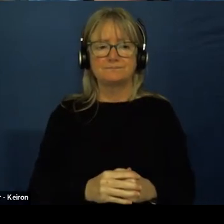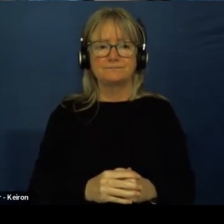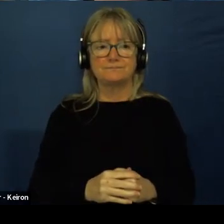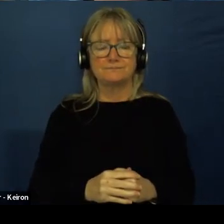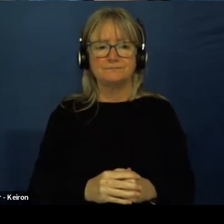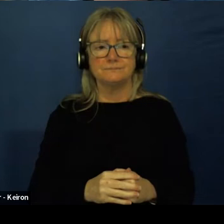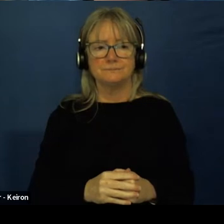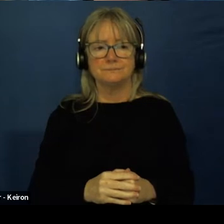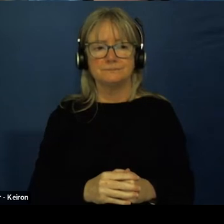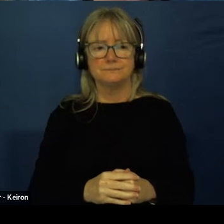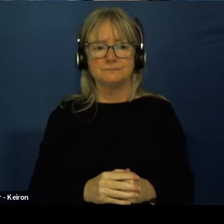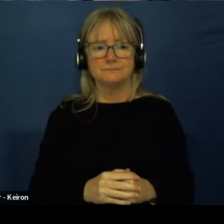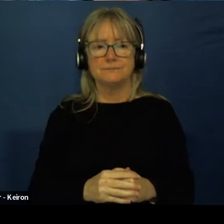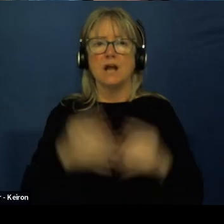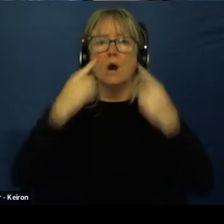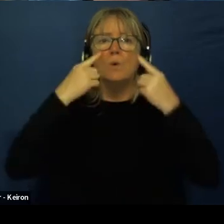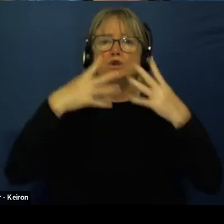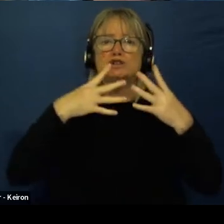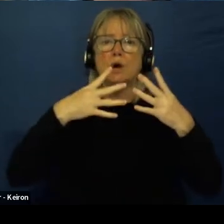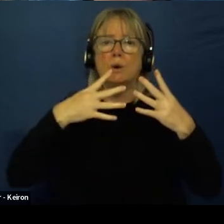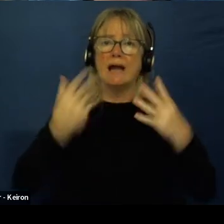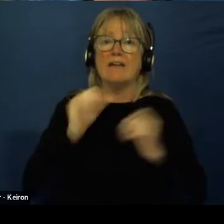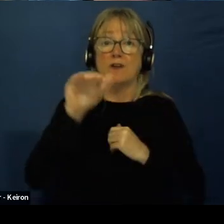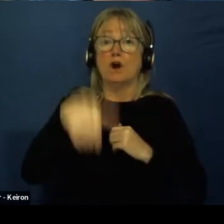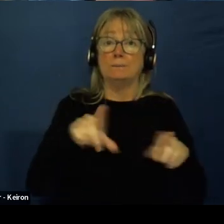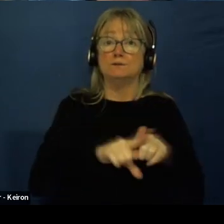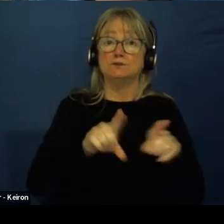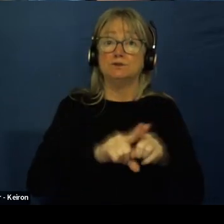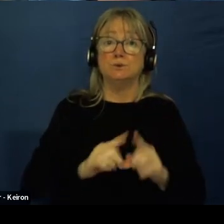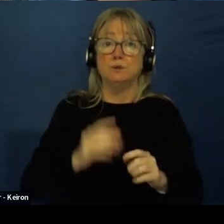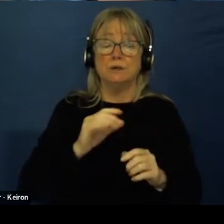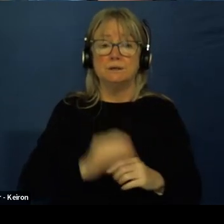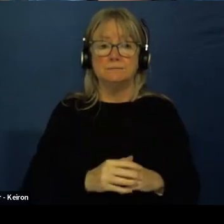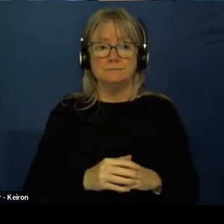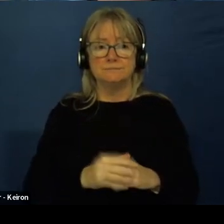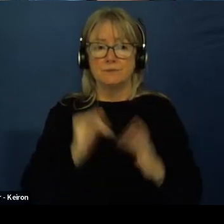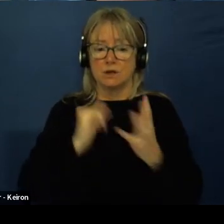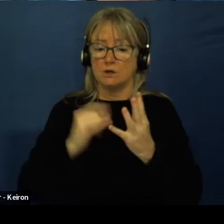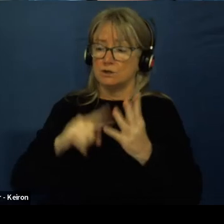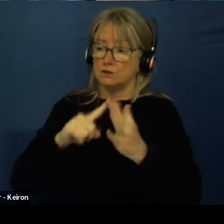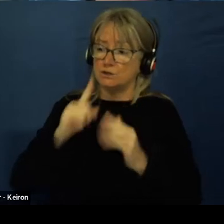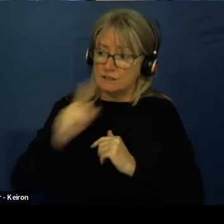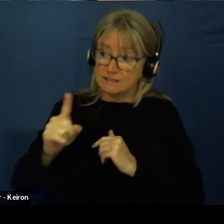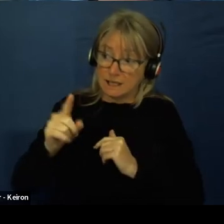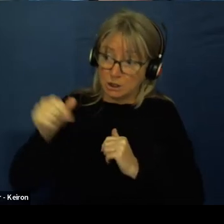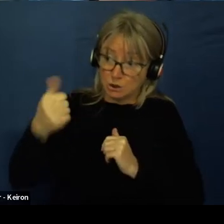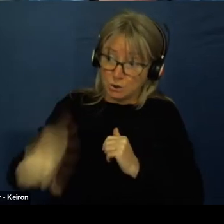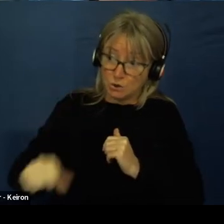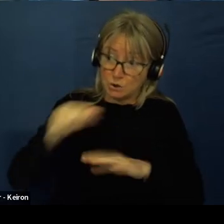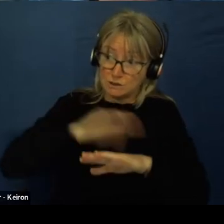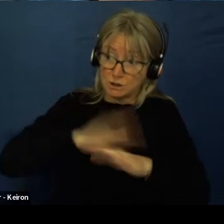I'll take the guys to show you the visual turntable. Thank you. That'll be great. So this is the one that you use now right Tara.